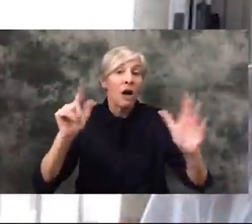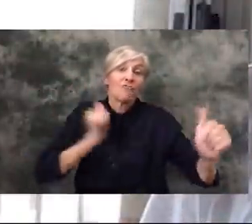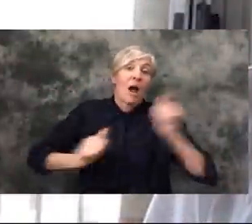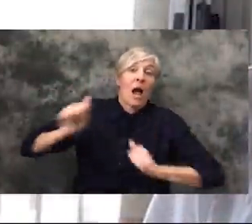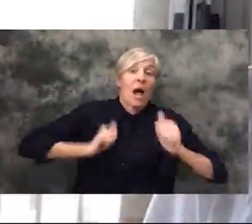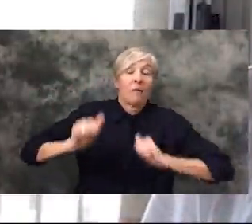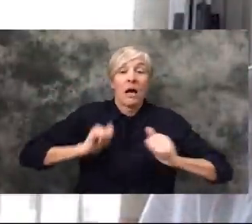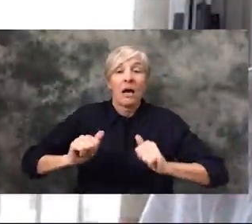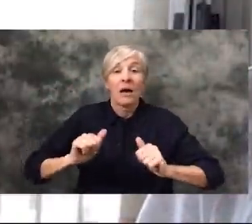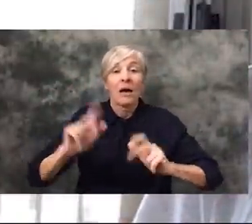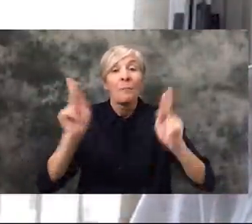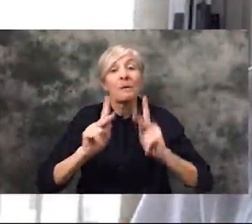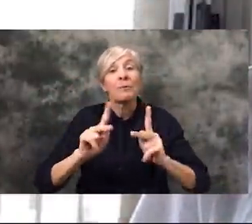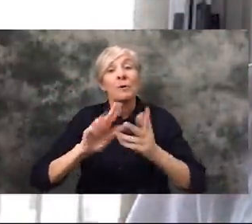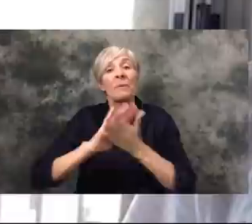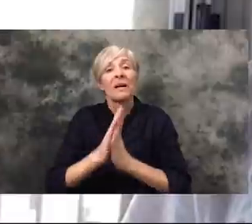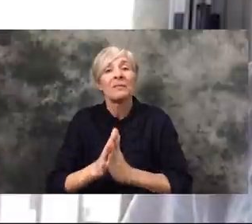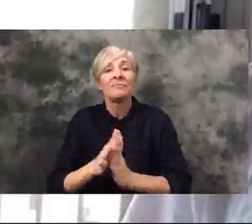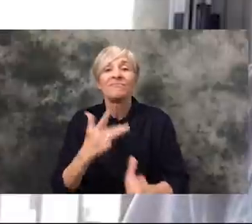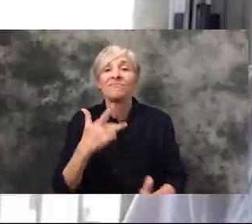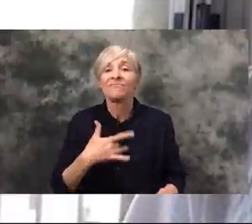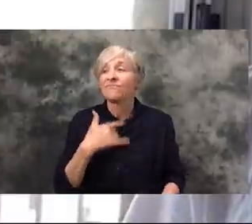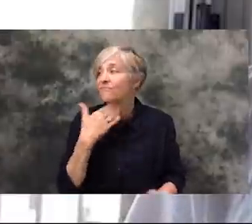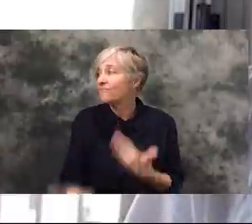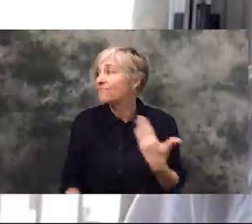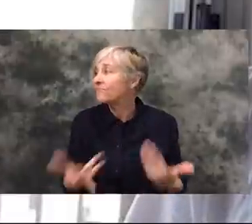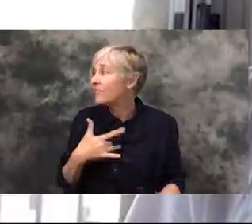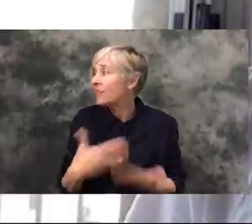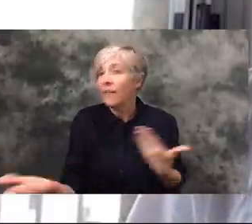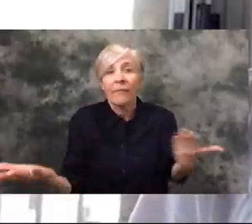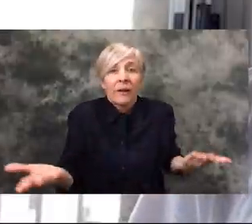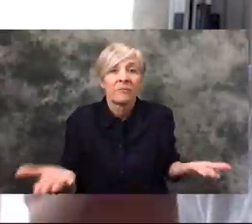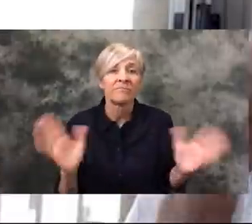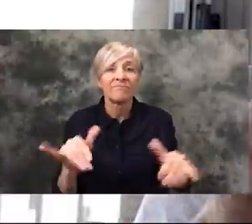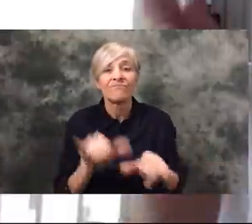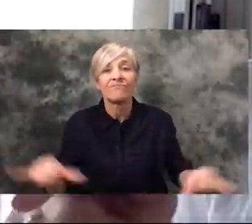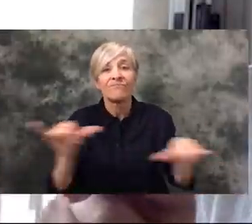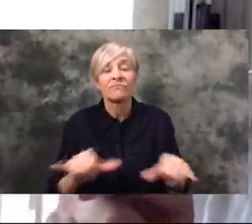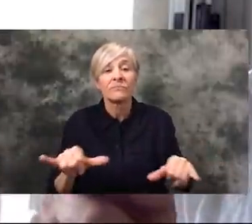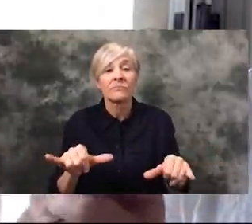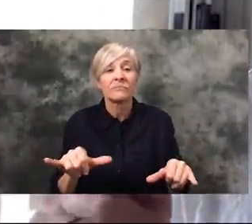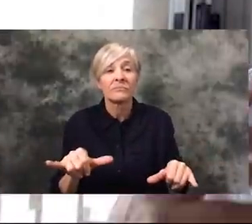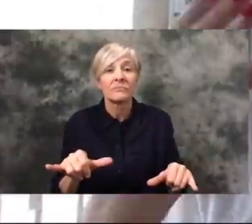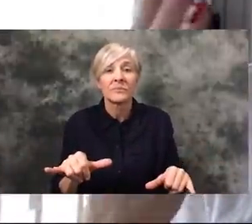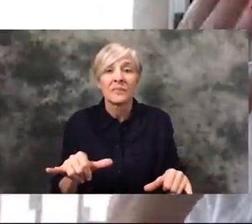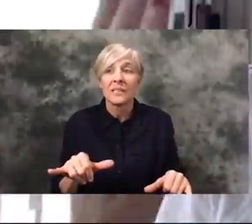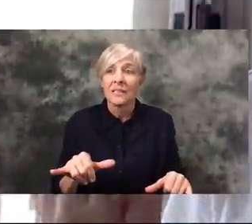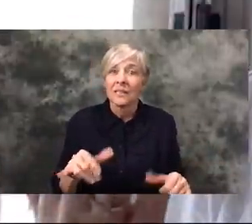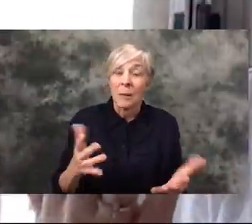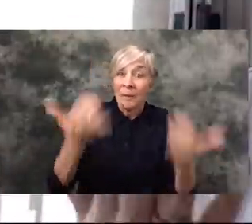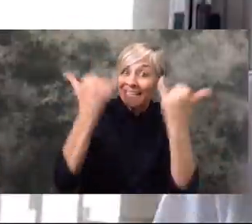overdramatize things. And I don't think they are this time. But I think people think they are when they're actually not.